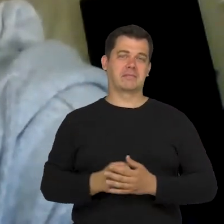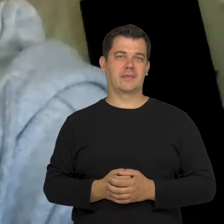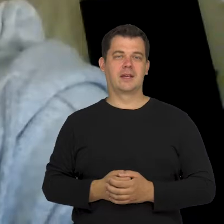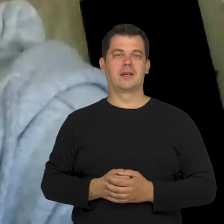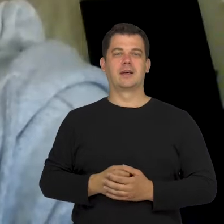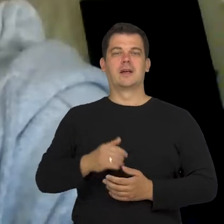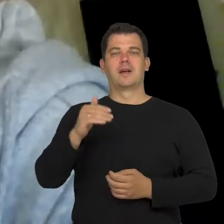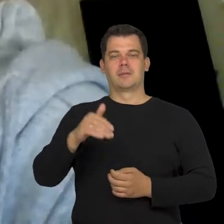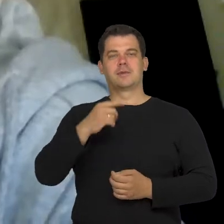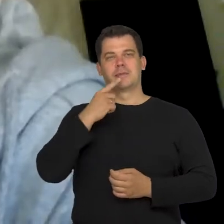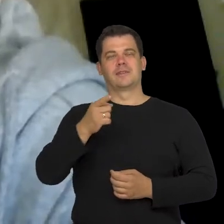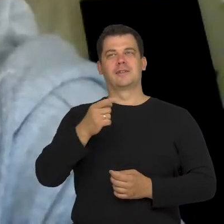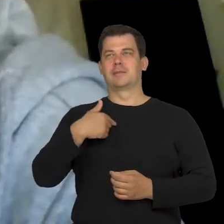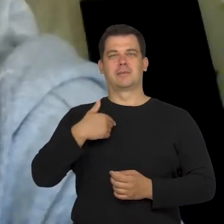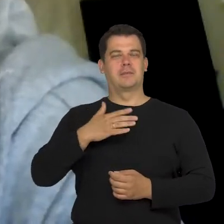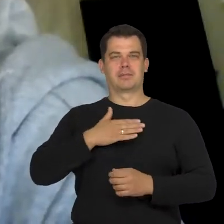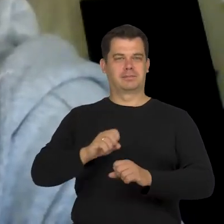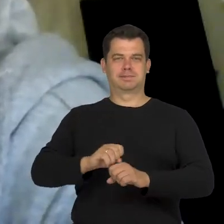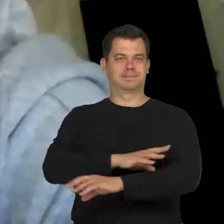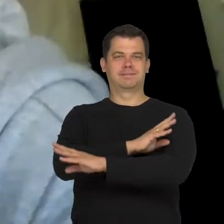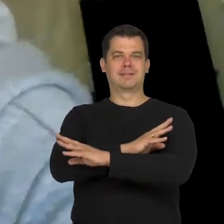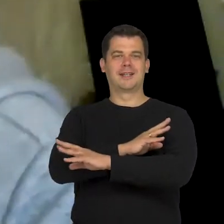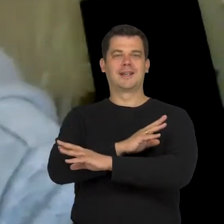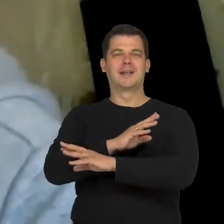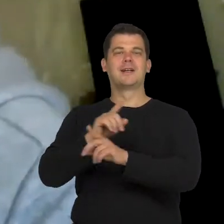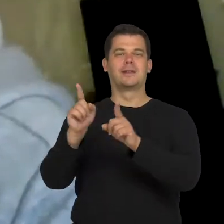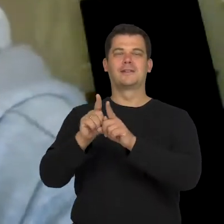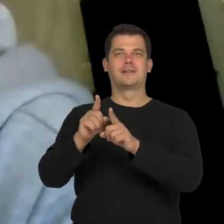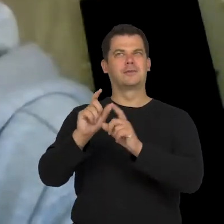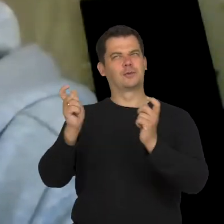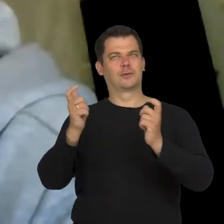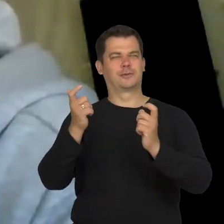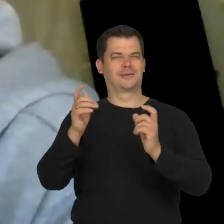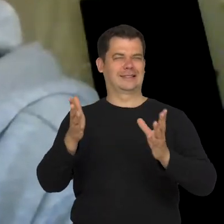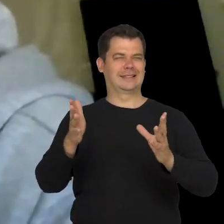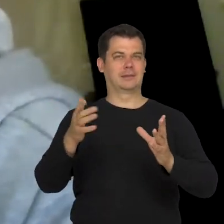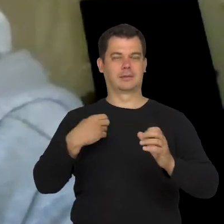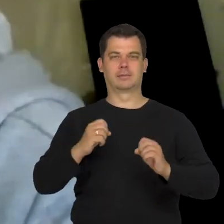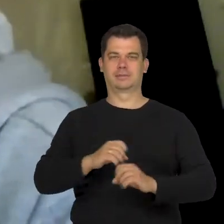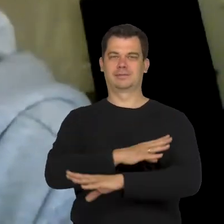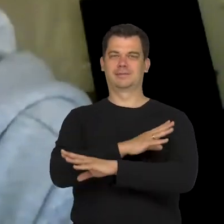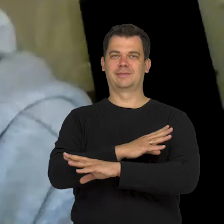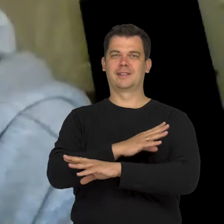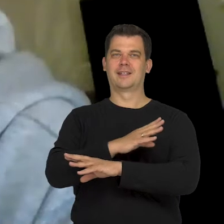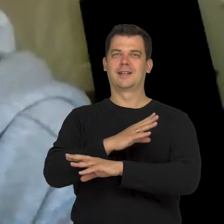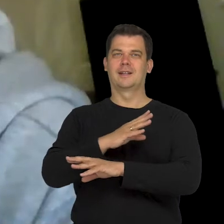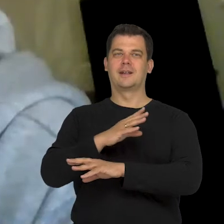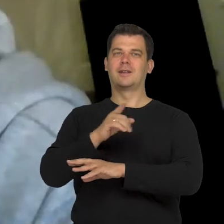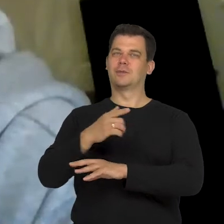that I experience that goose bumps, because it warns me - "something is wrong". Something is not right